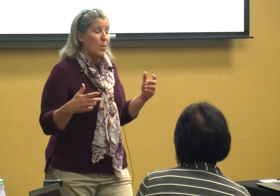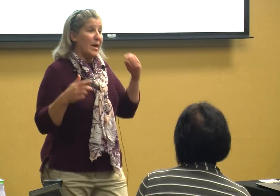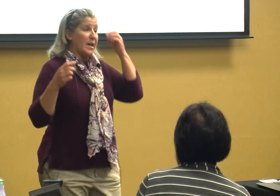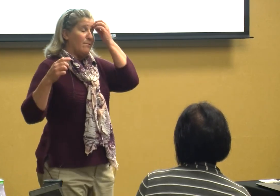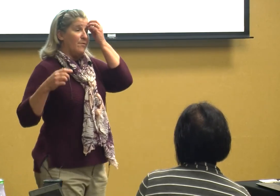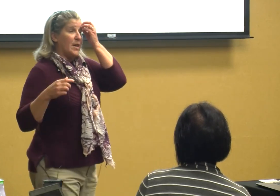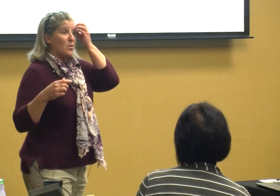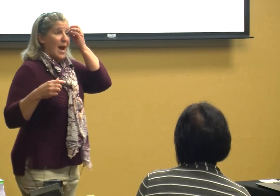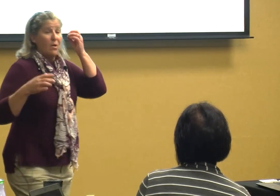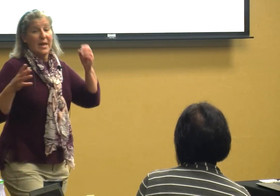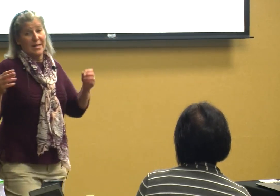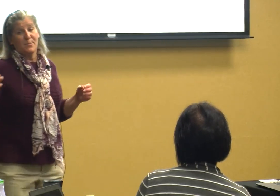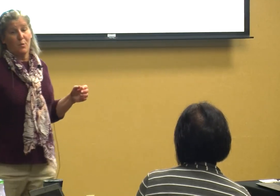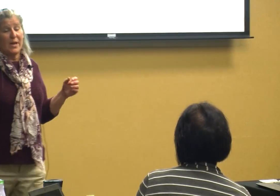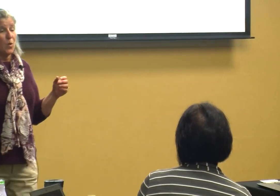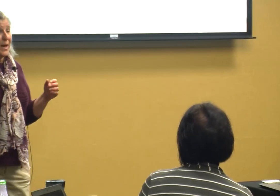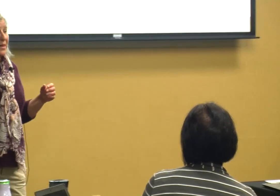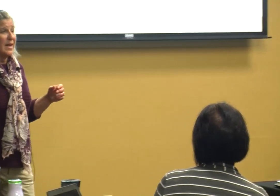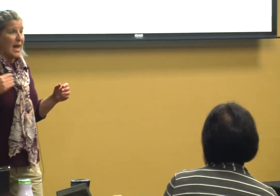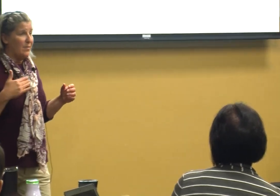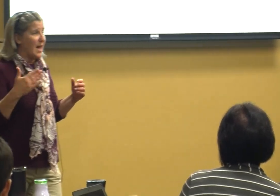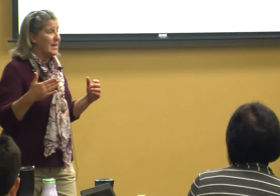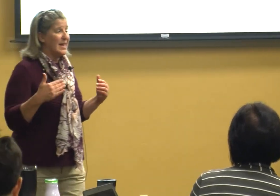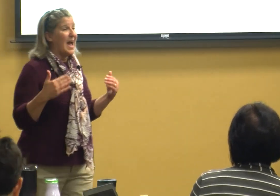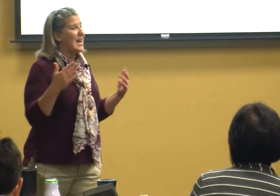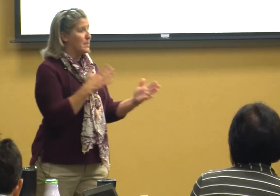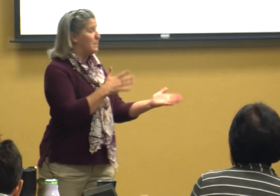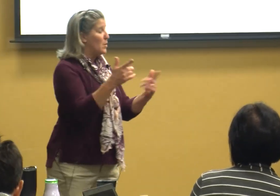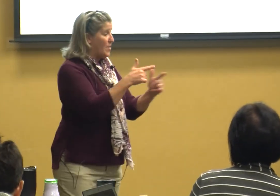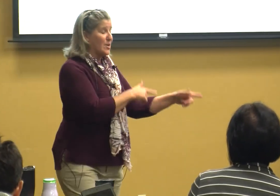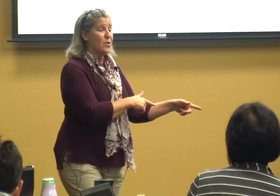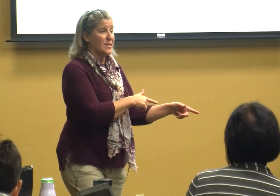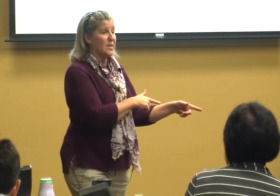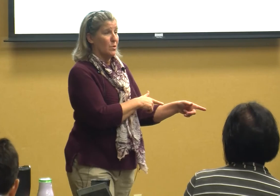in and figure out kids pretty quickly and they need I had to build that trusting relationship